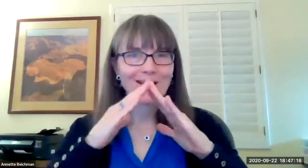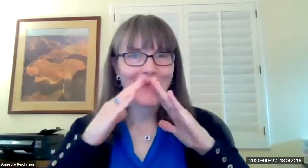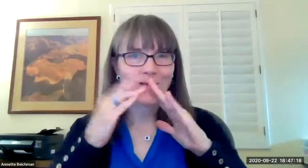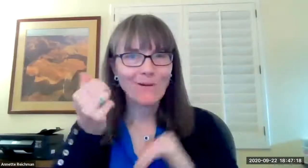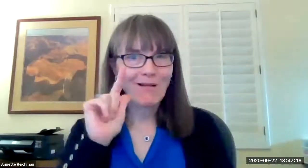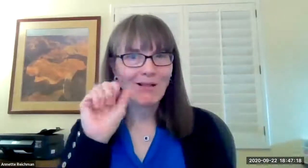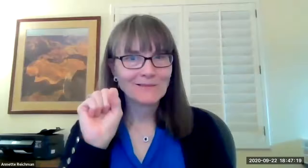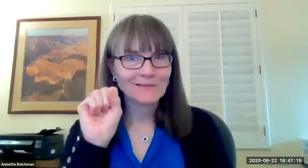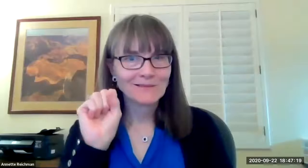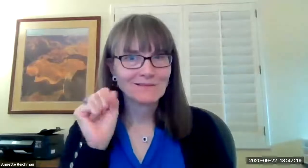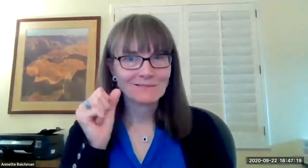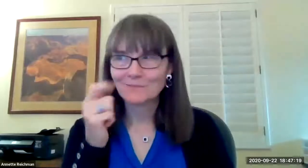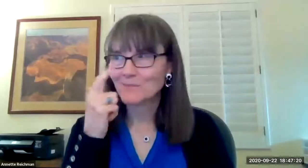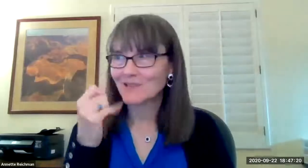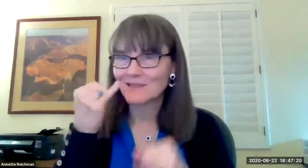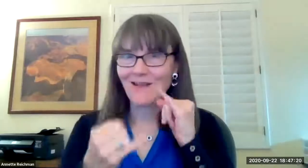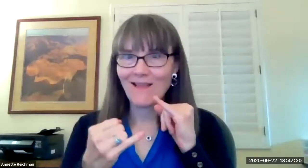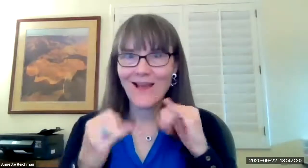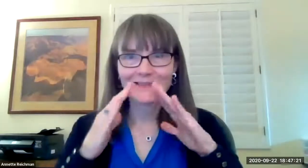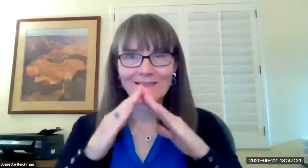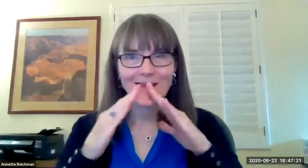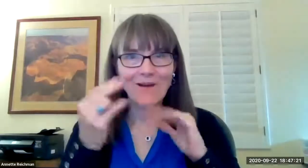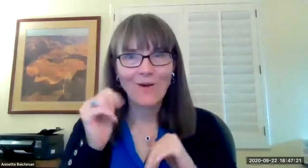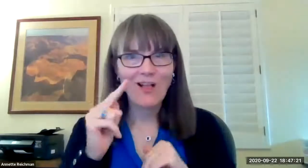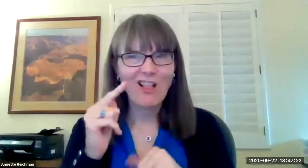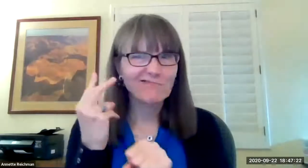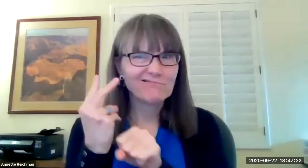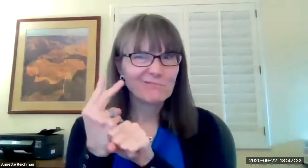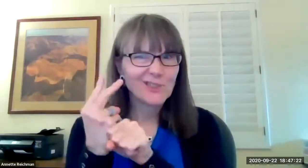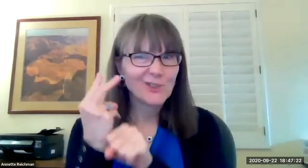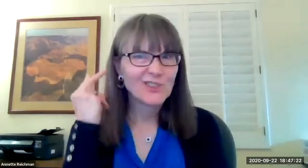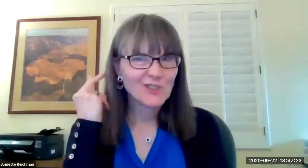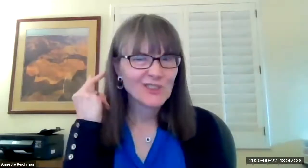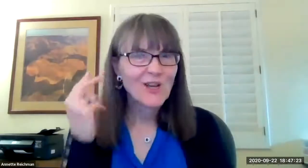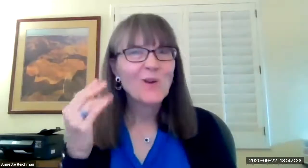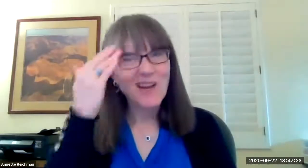realized that we were able to do this virtually